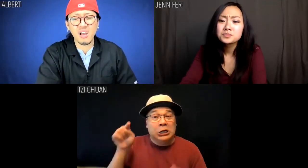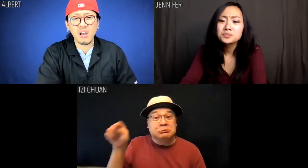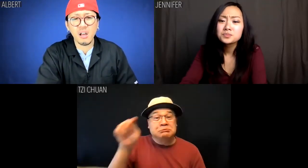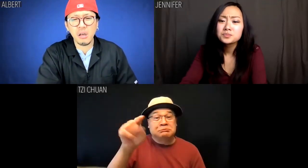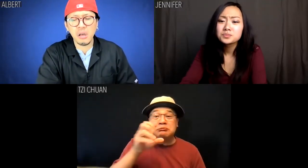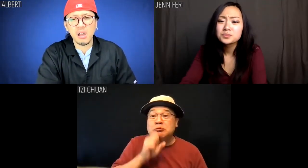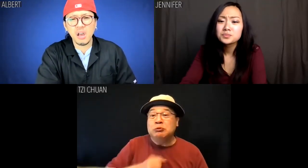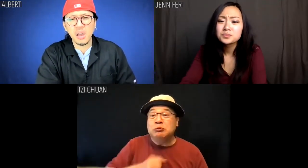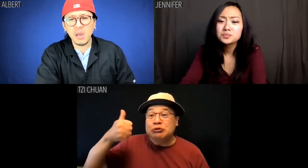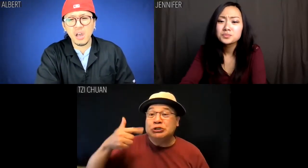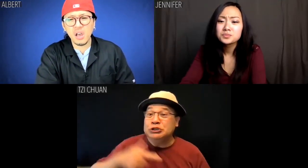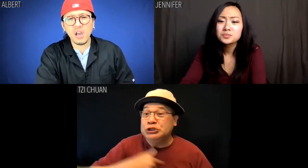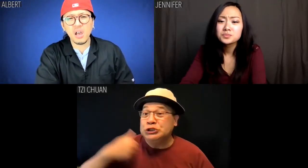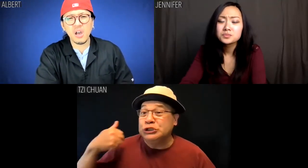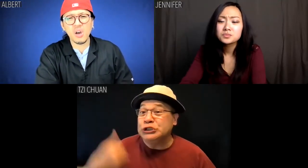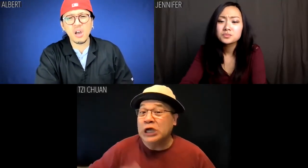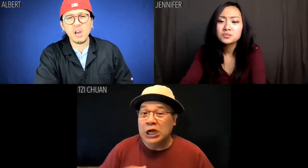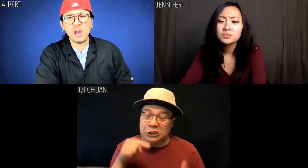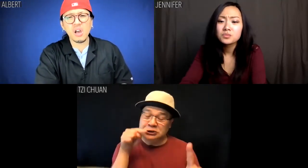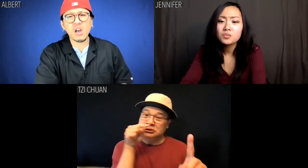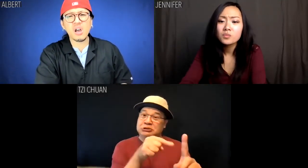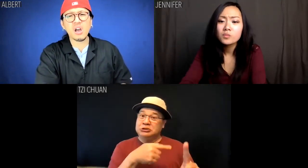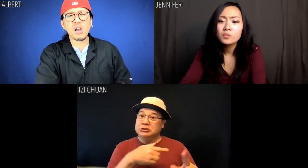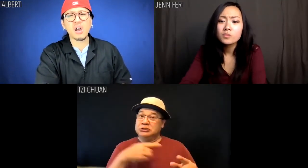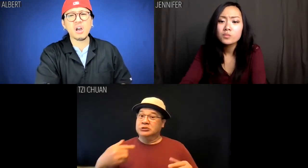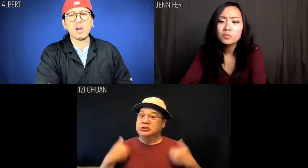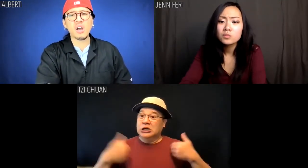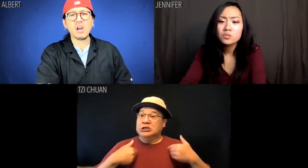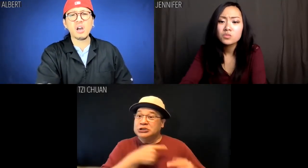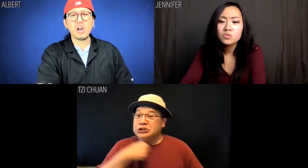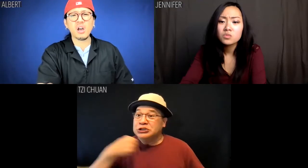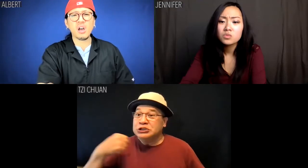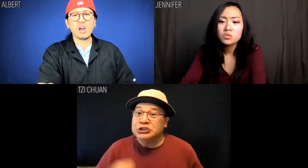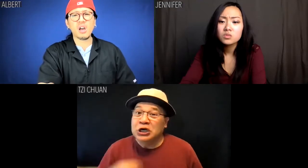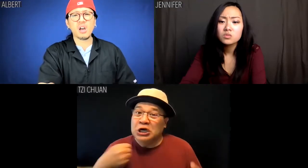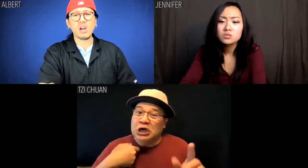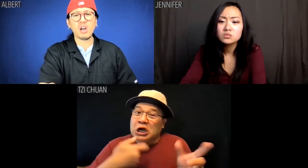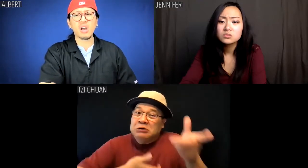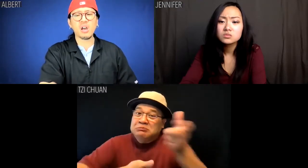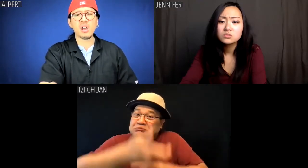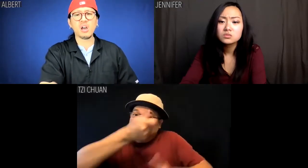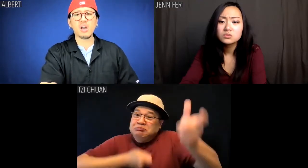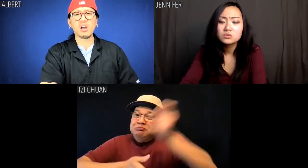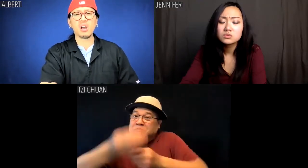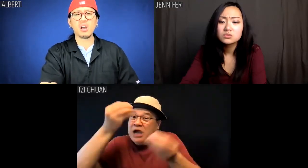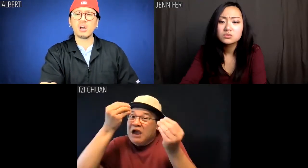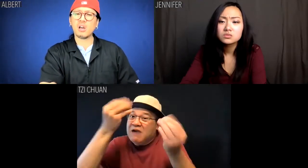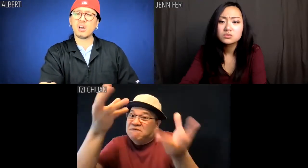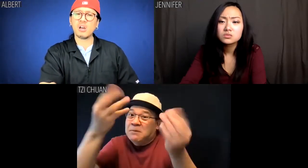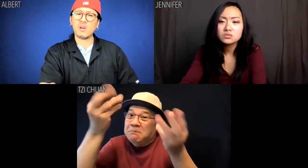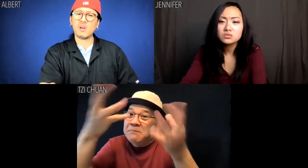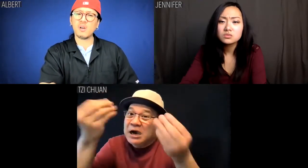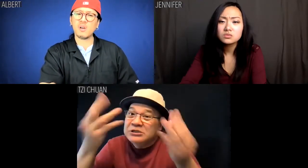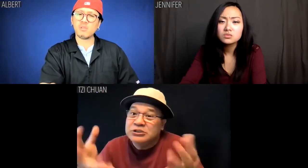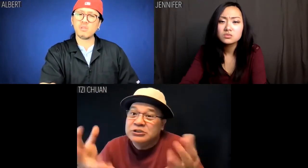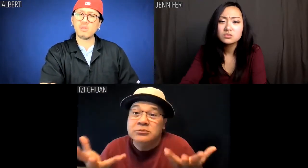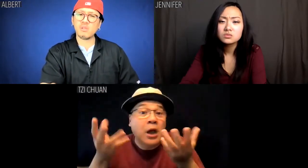Every time an elderly Chinese sees a younger Chinese, they grill them for information.